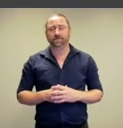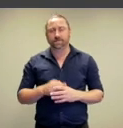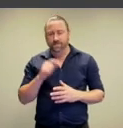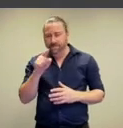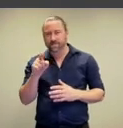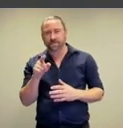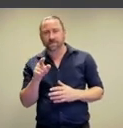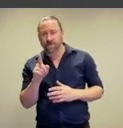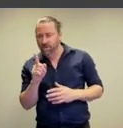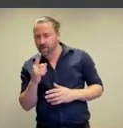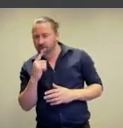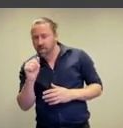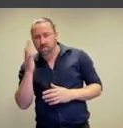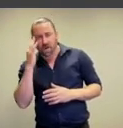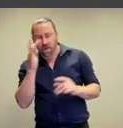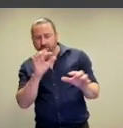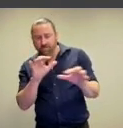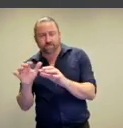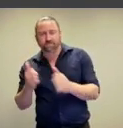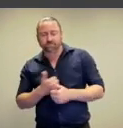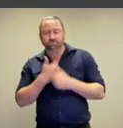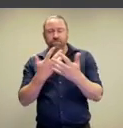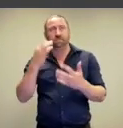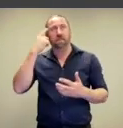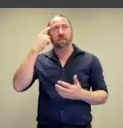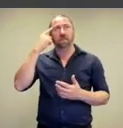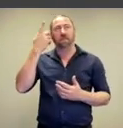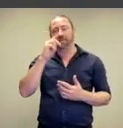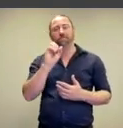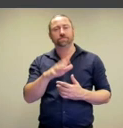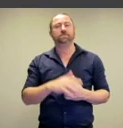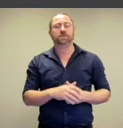think of them